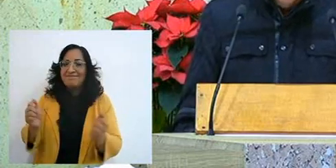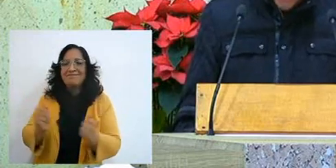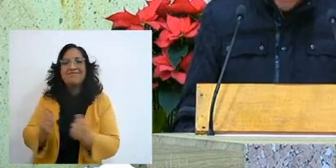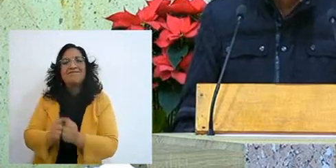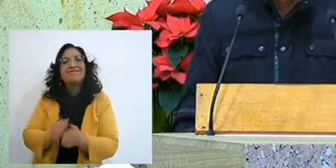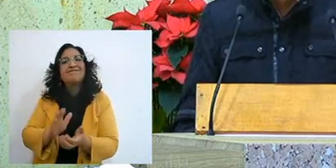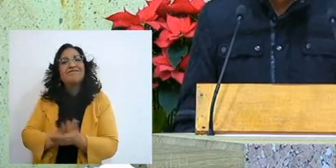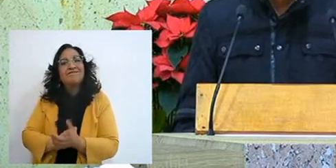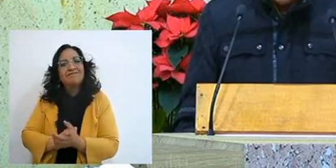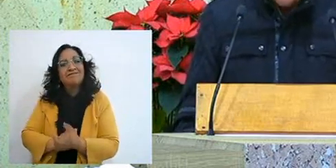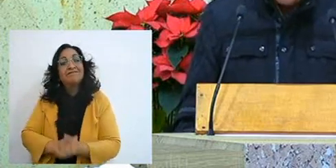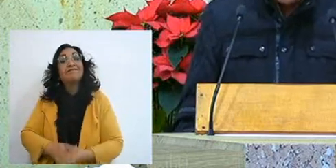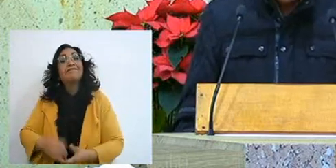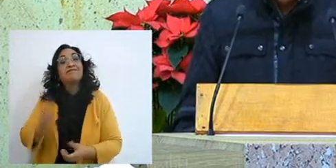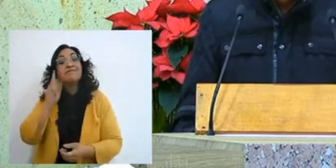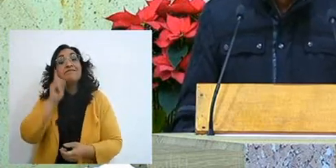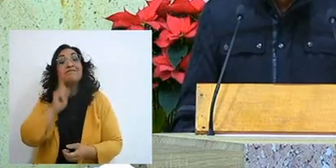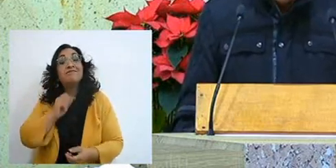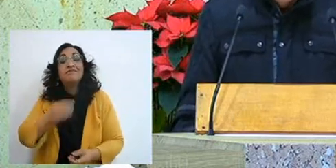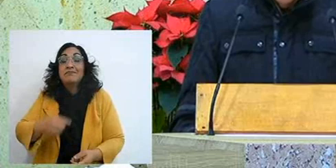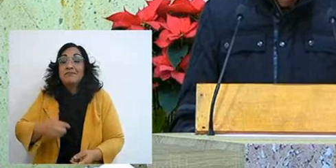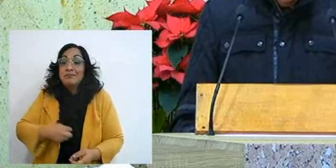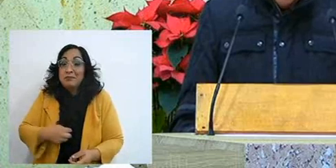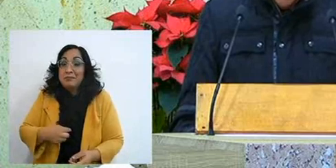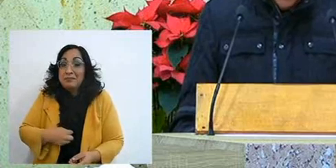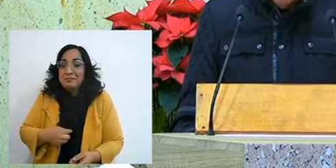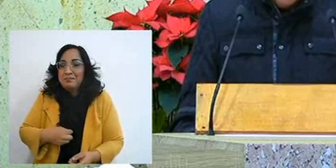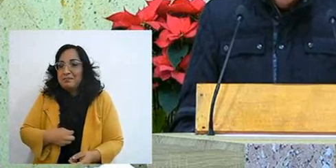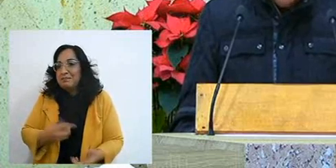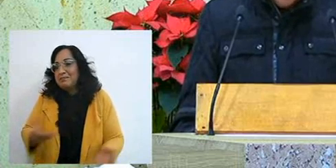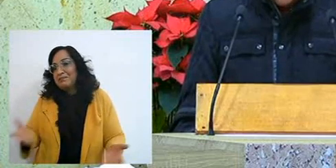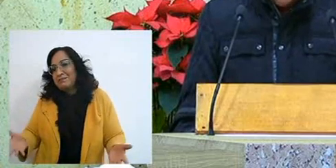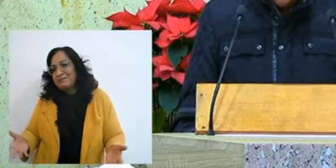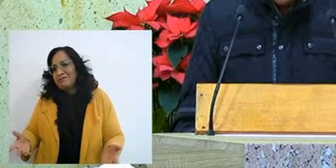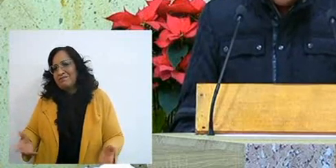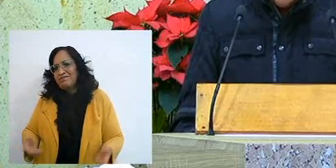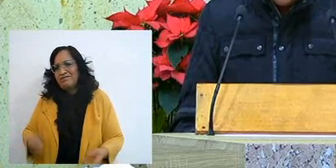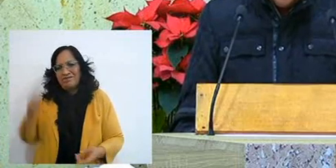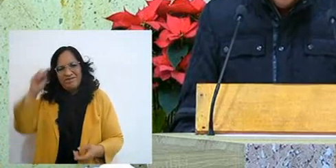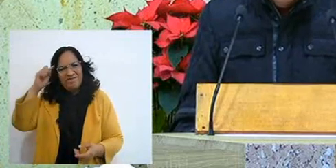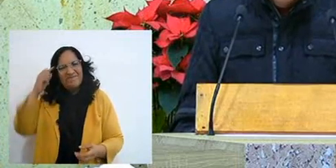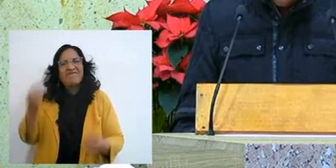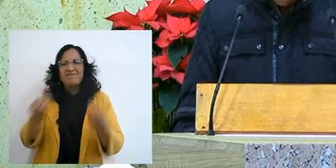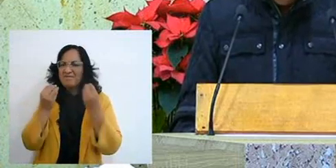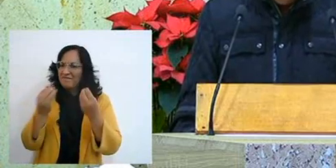they already knew the Word and so I attacked hard and strong with them,